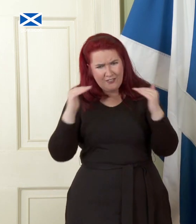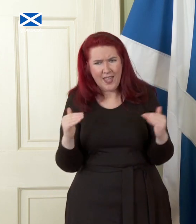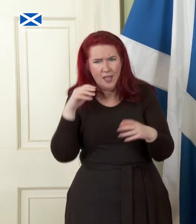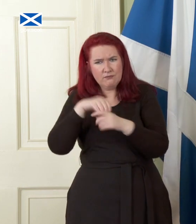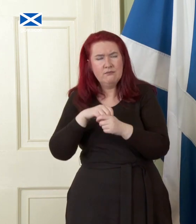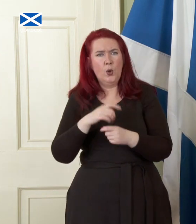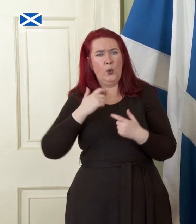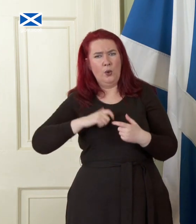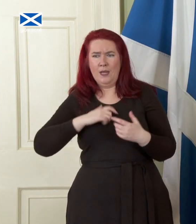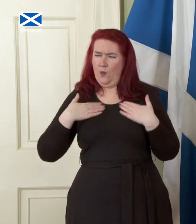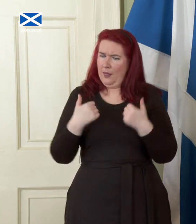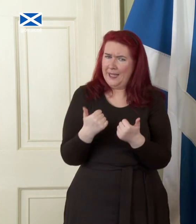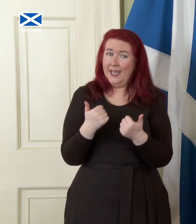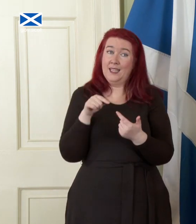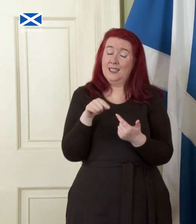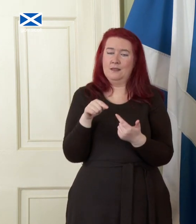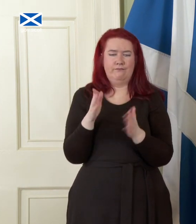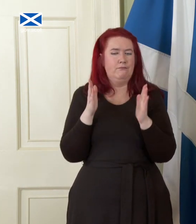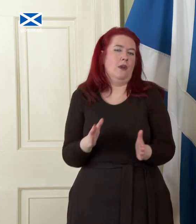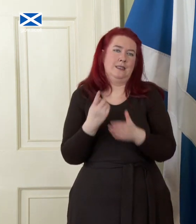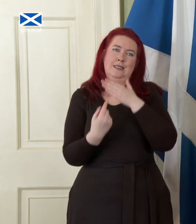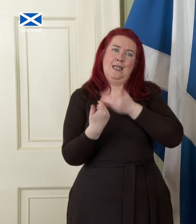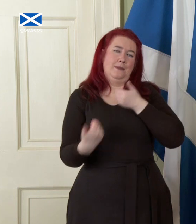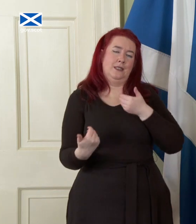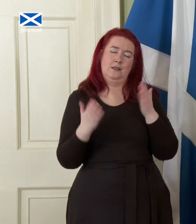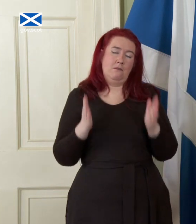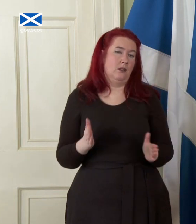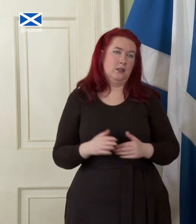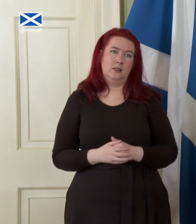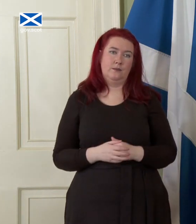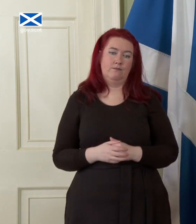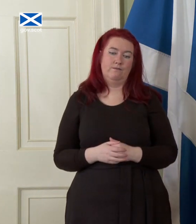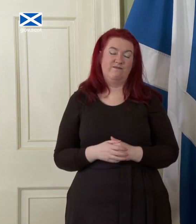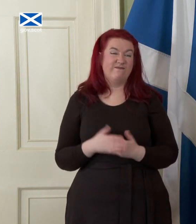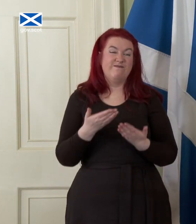independence is essential. And that's the fundamental point we make in this paper.